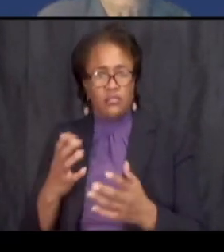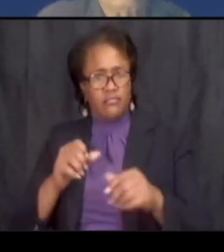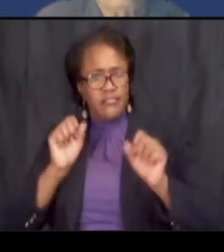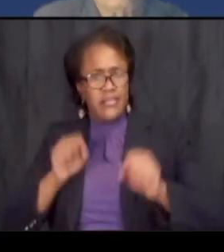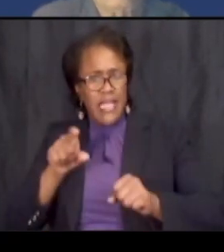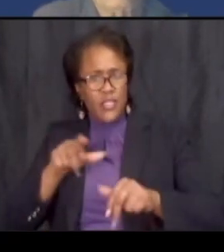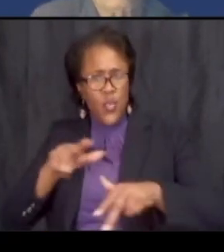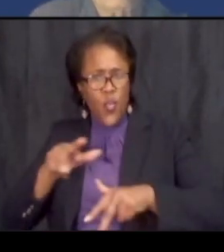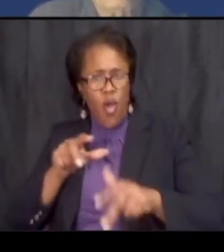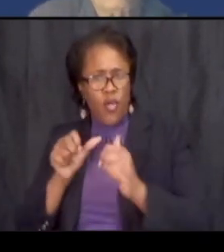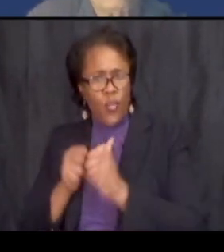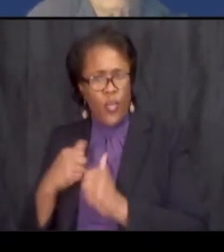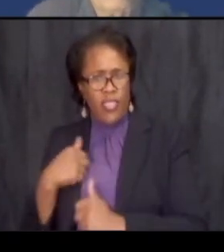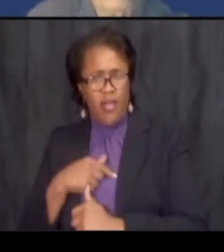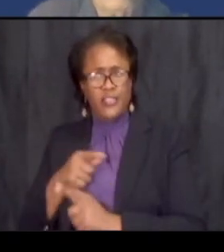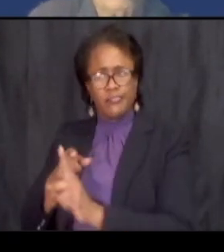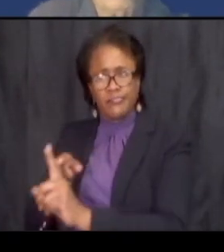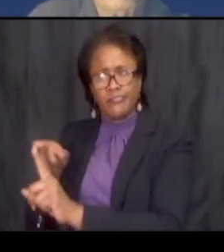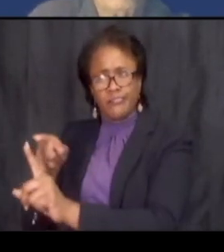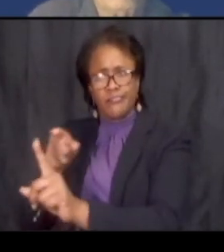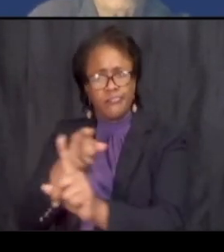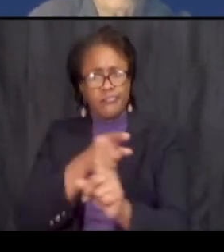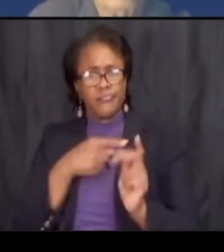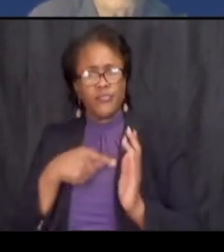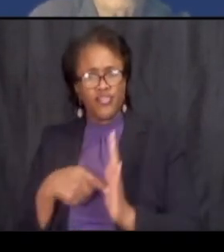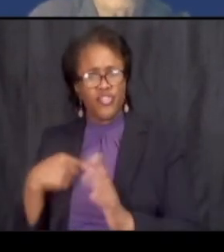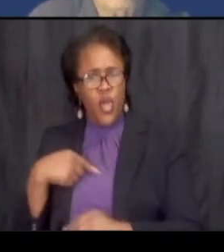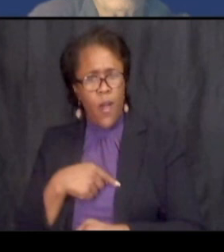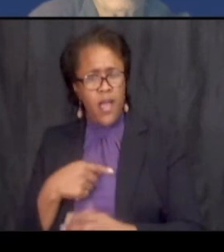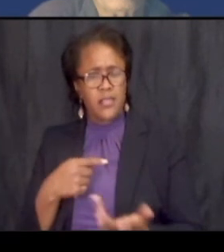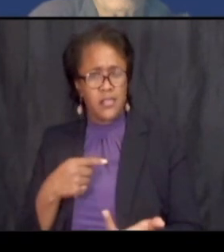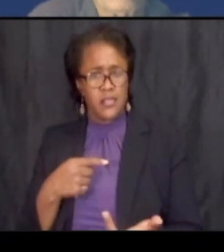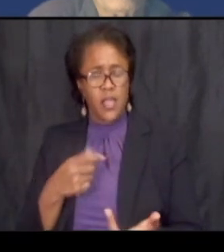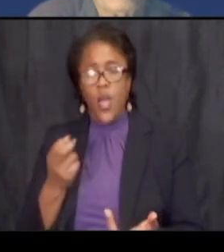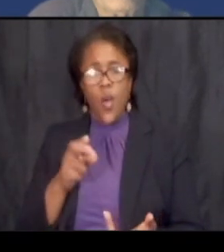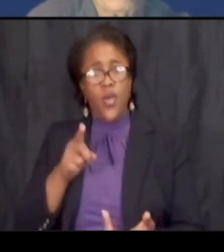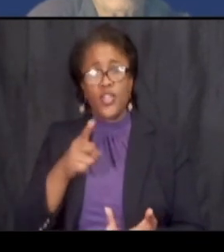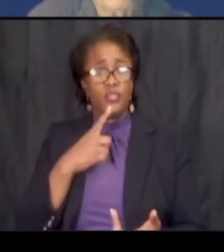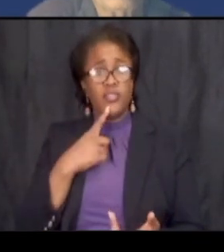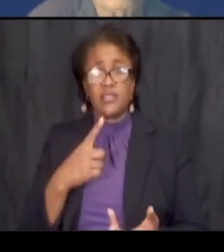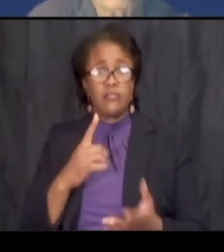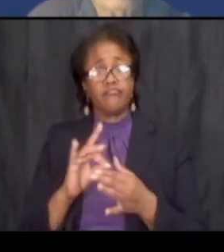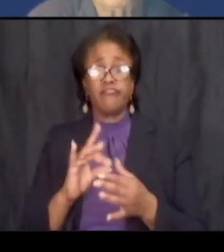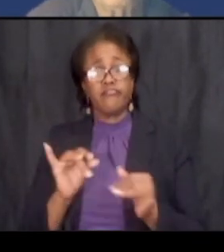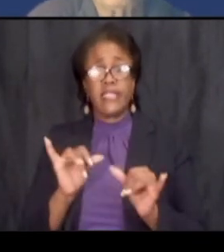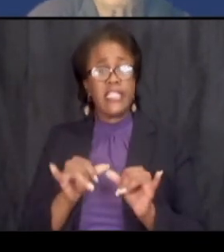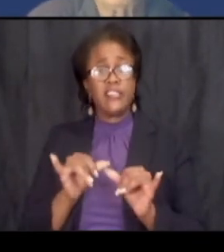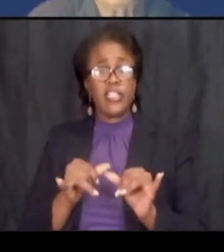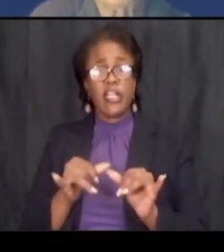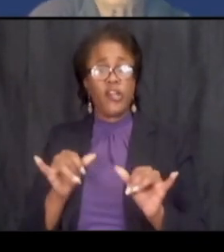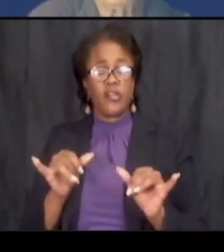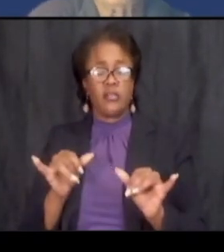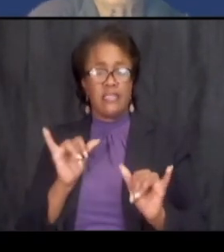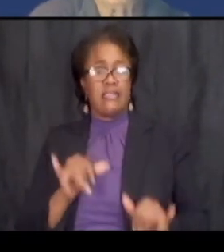possible that you all do or do you just kind of stay in the engineer behind the scenes side